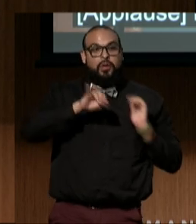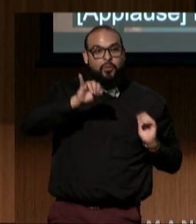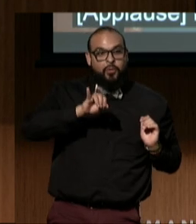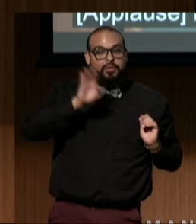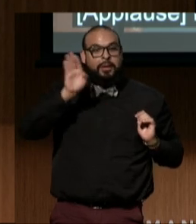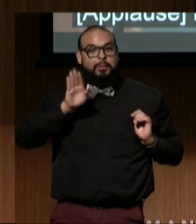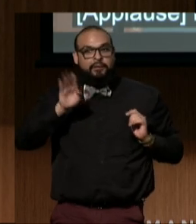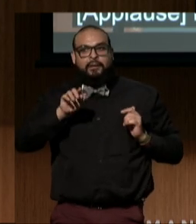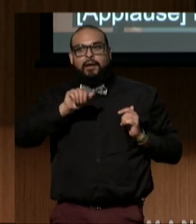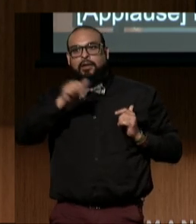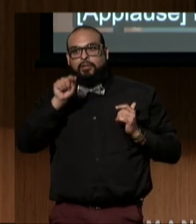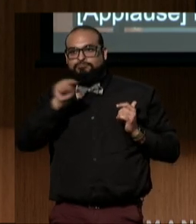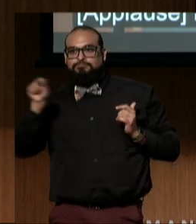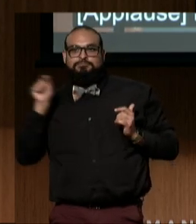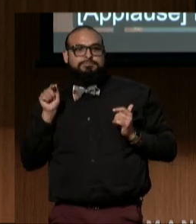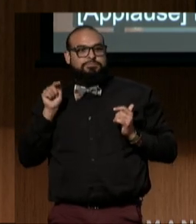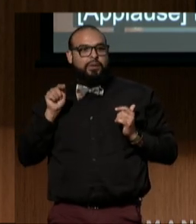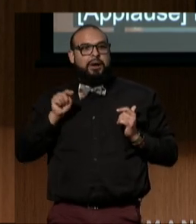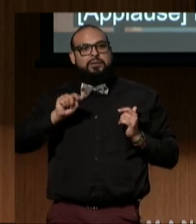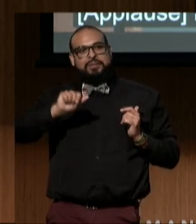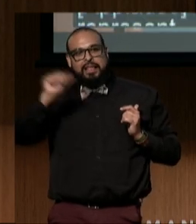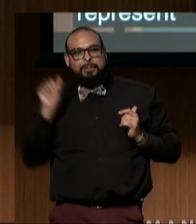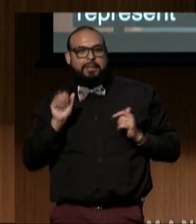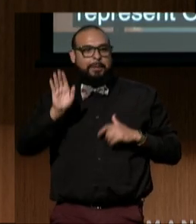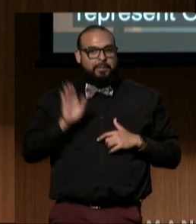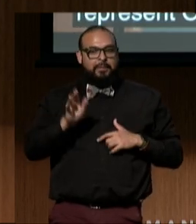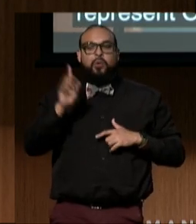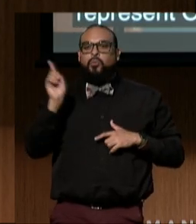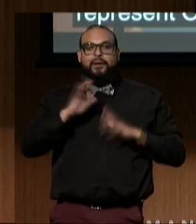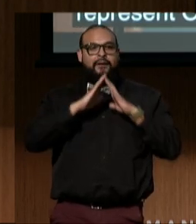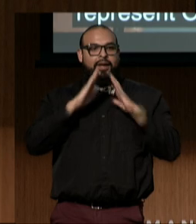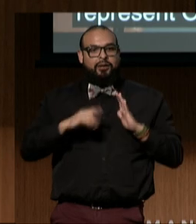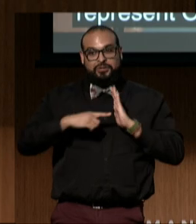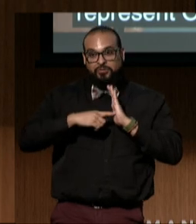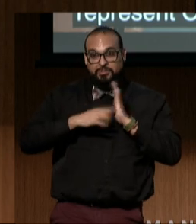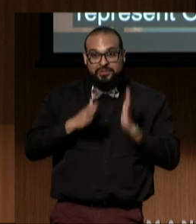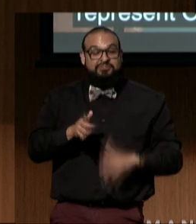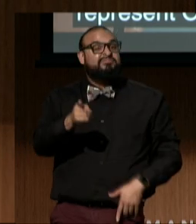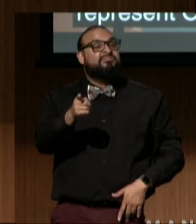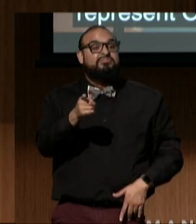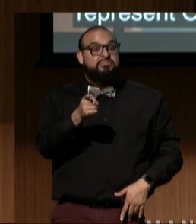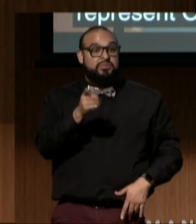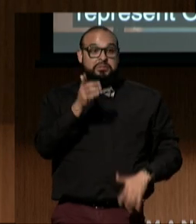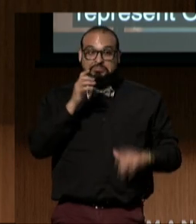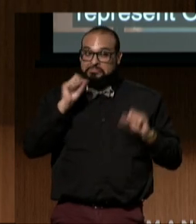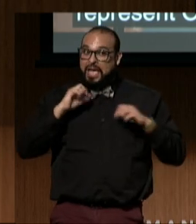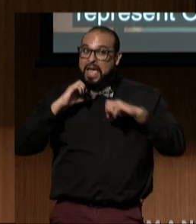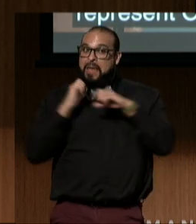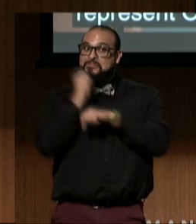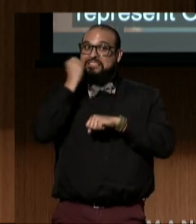in the House of Representatives, and she is very likely to win her election. (audience applauding)